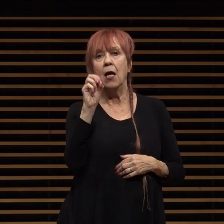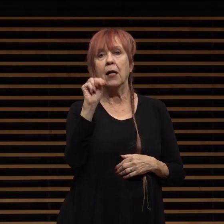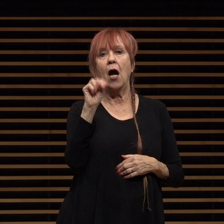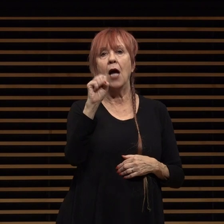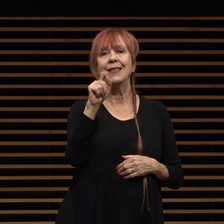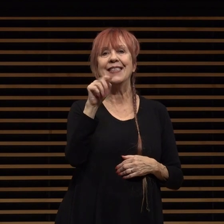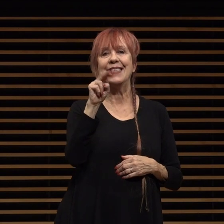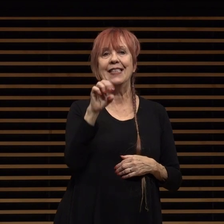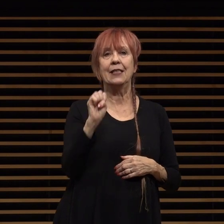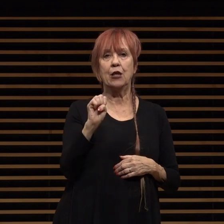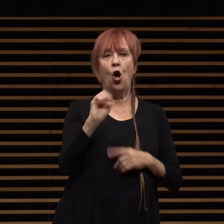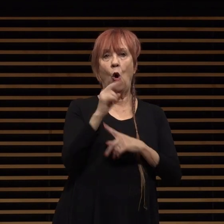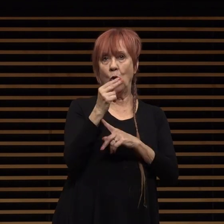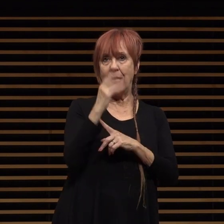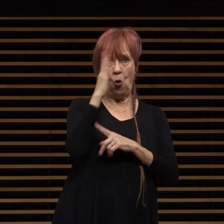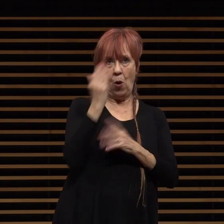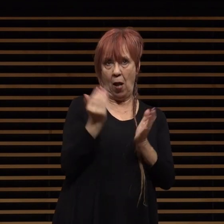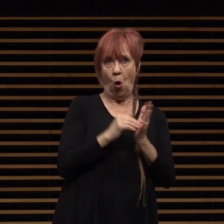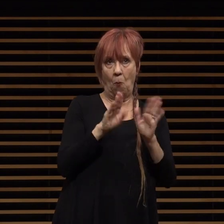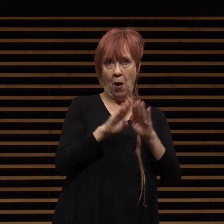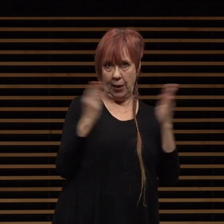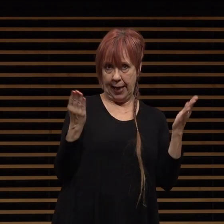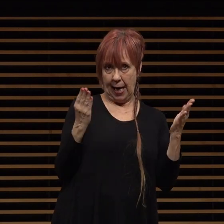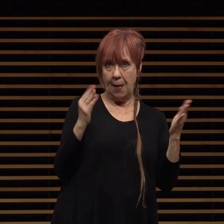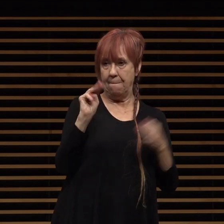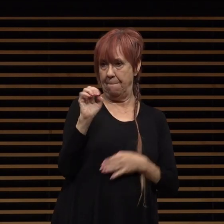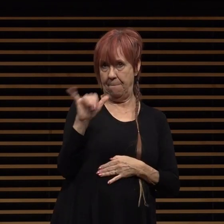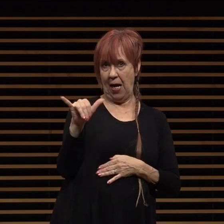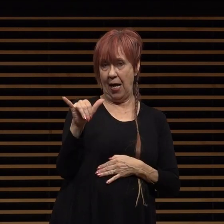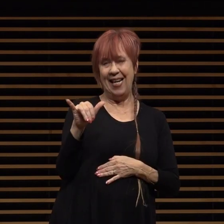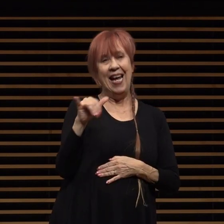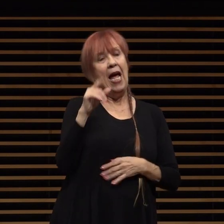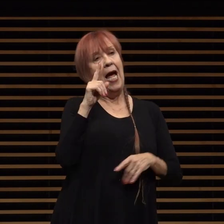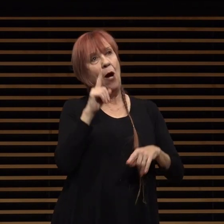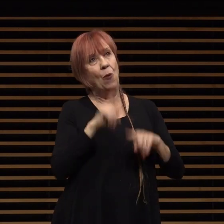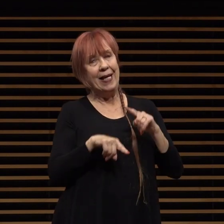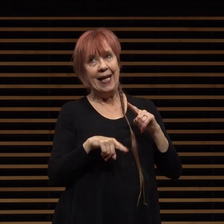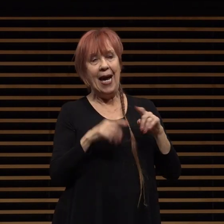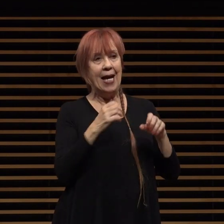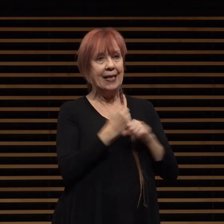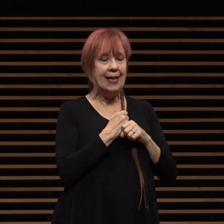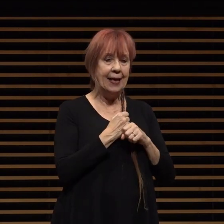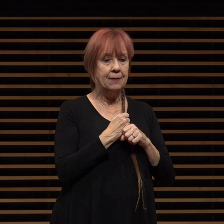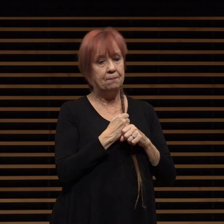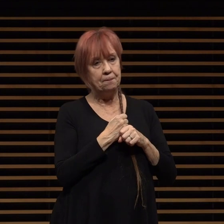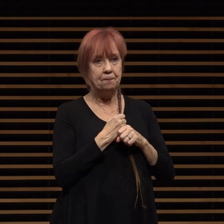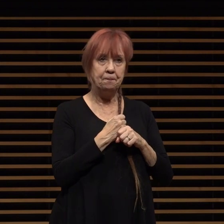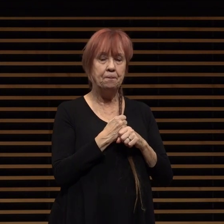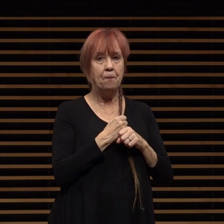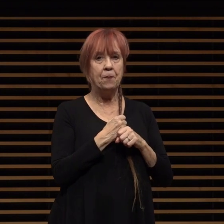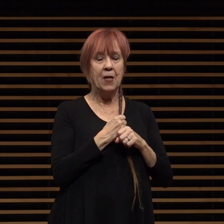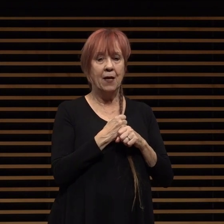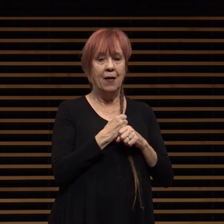ownership this coming may and while we can't yet announce